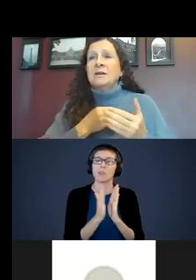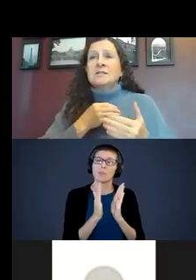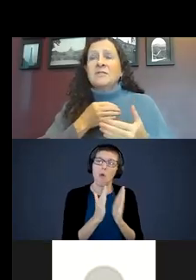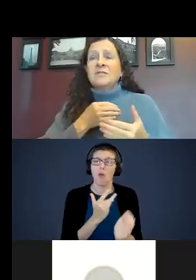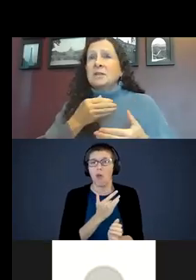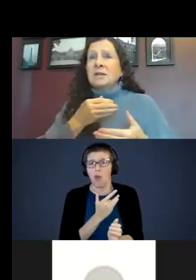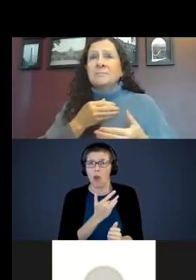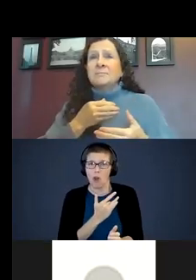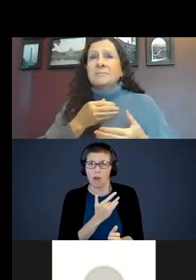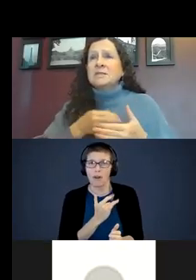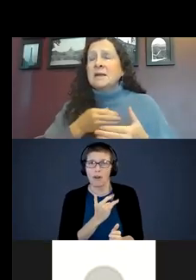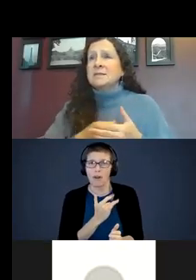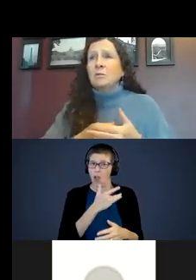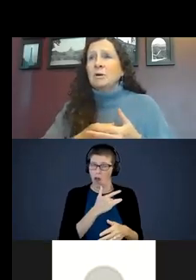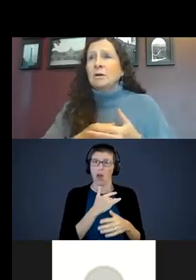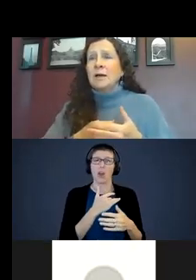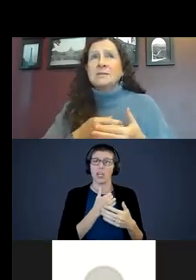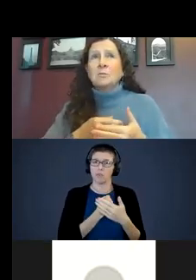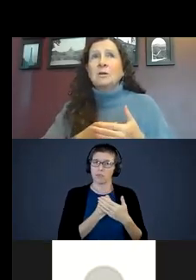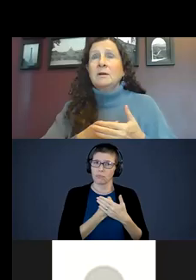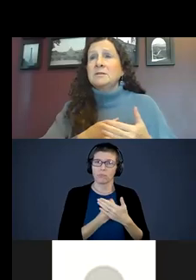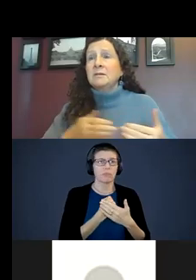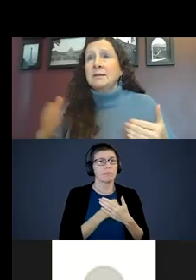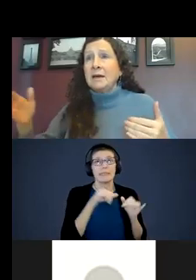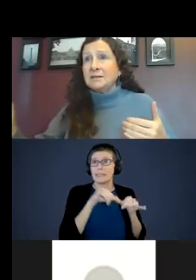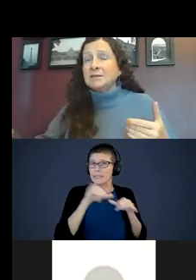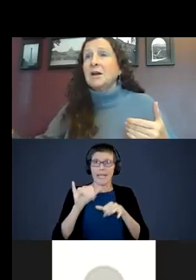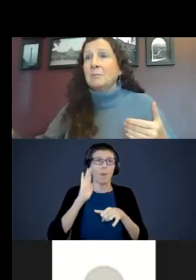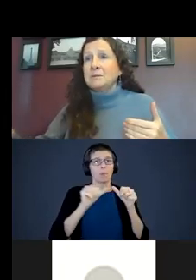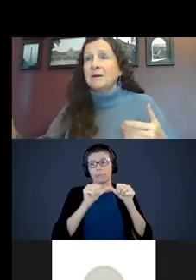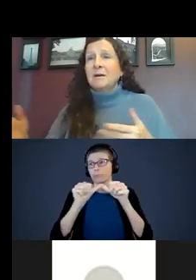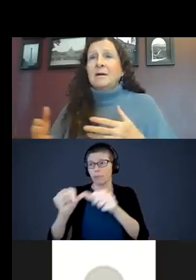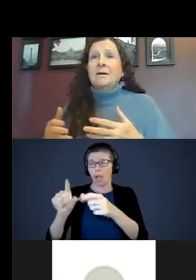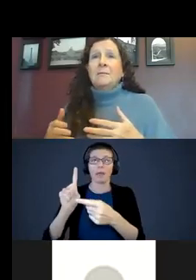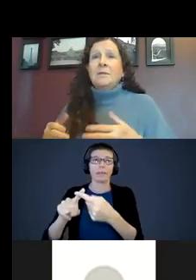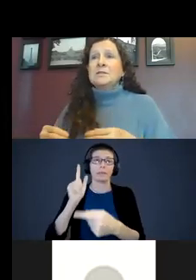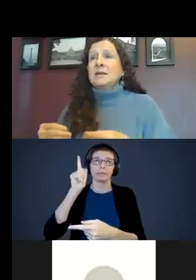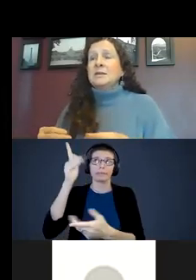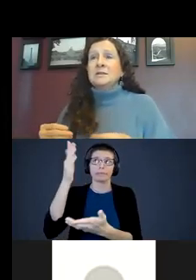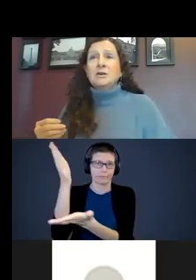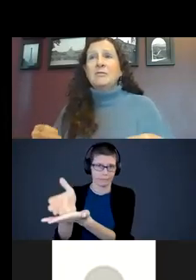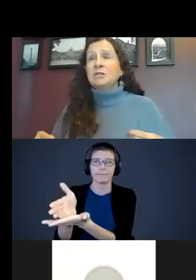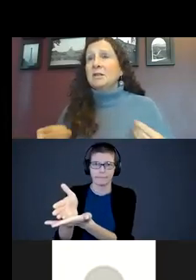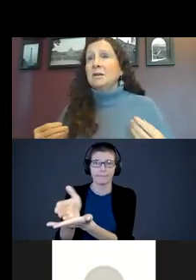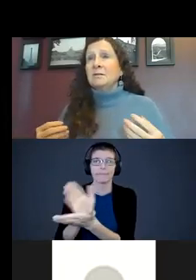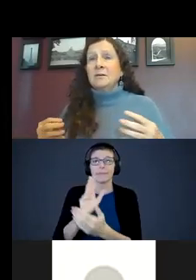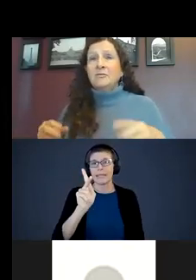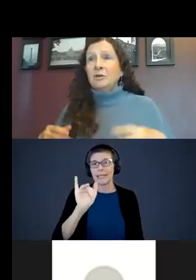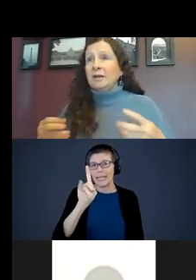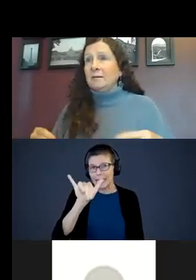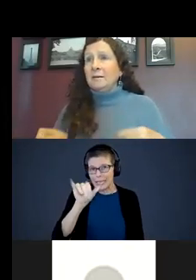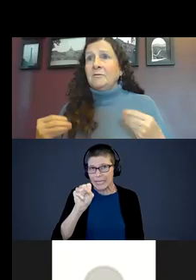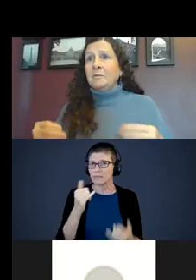is functioning just as it will until the day it stops. Those kidneys are functioning fully from